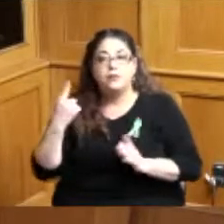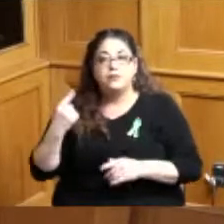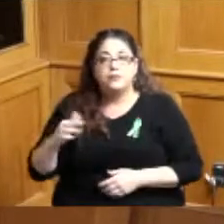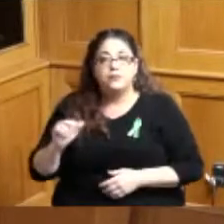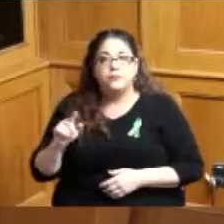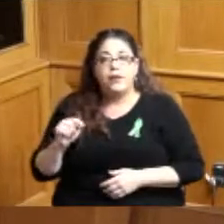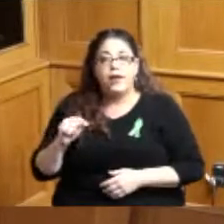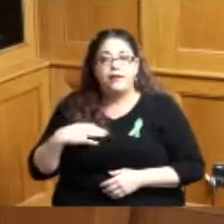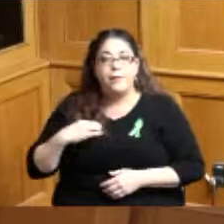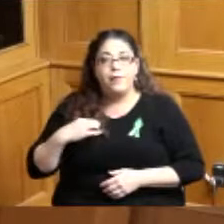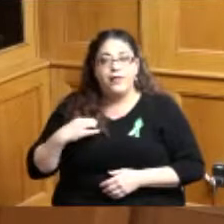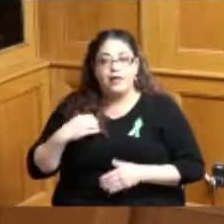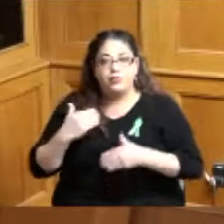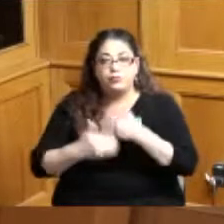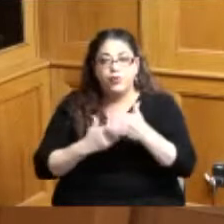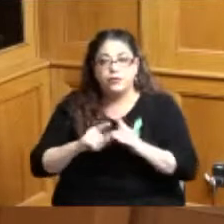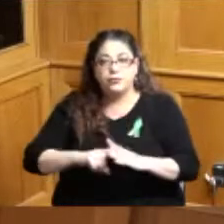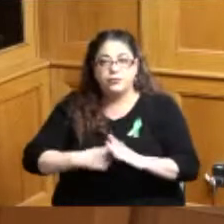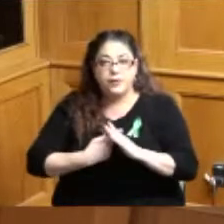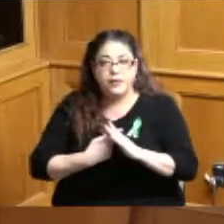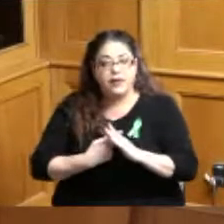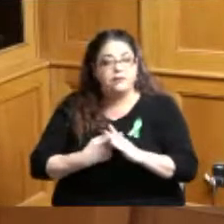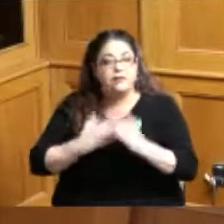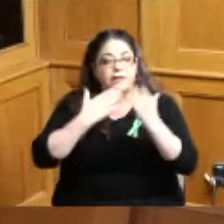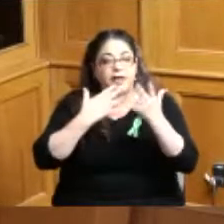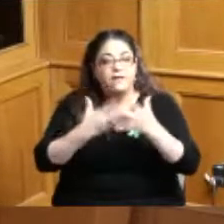and again we thank you for this much needed funding in your recommendations